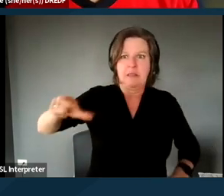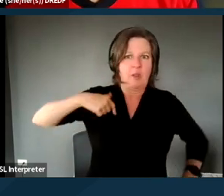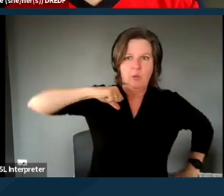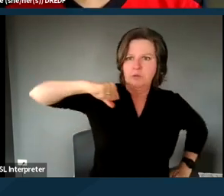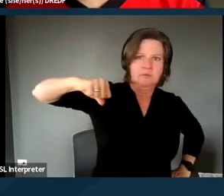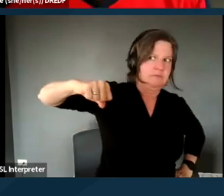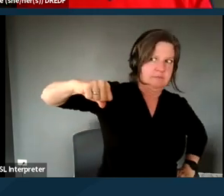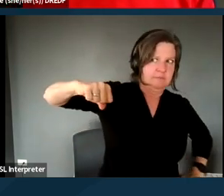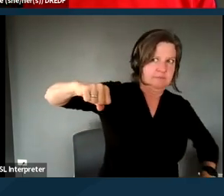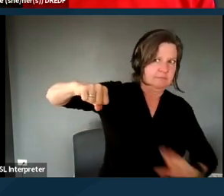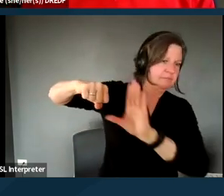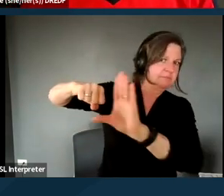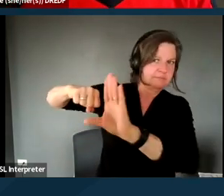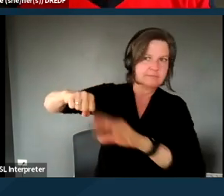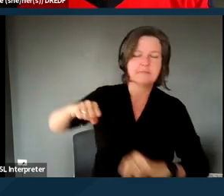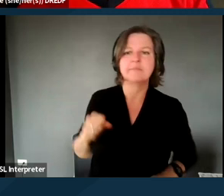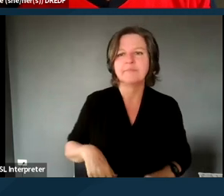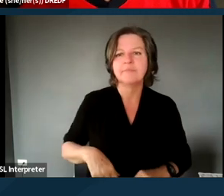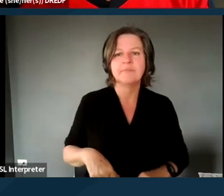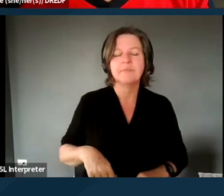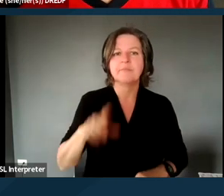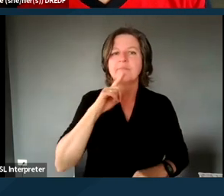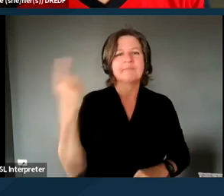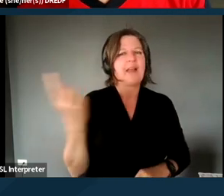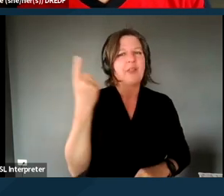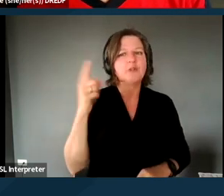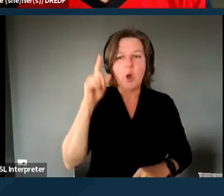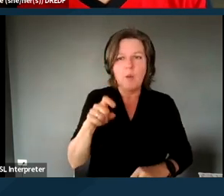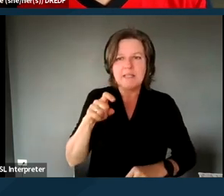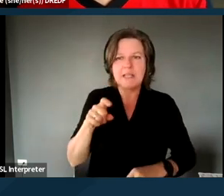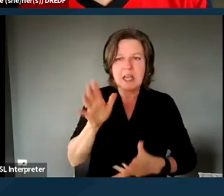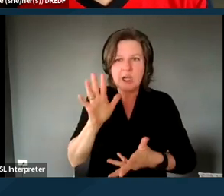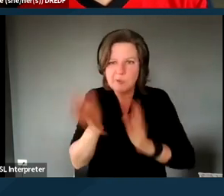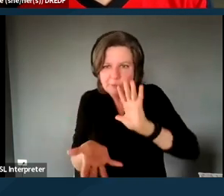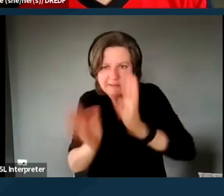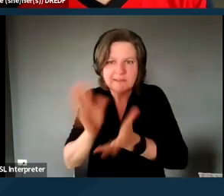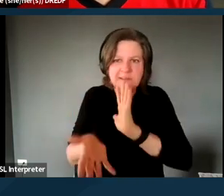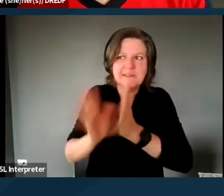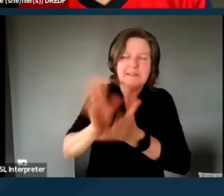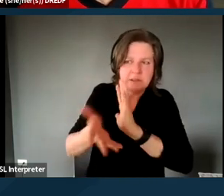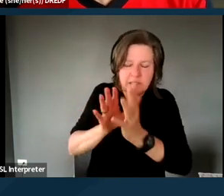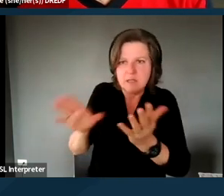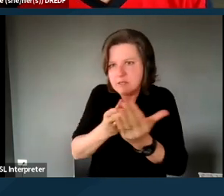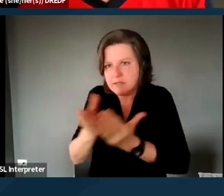and that there's always a need to navigate that, and it can be very, it can be helpful